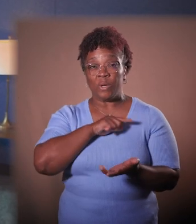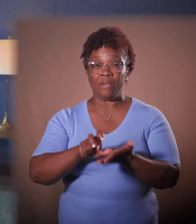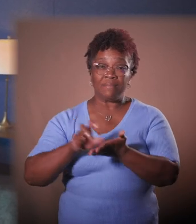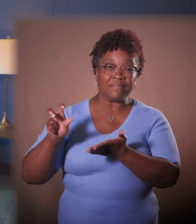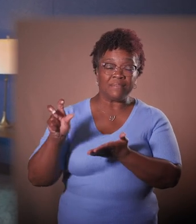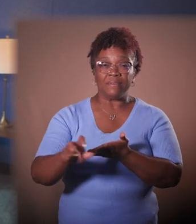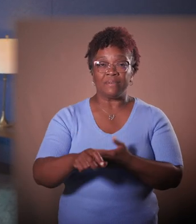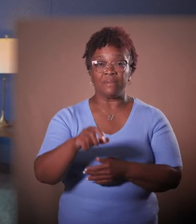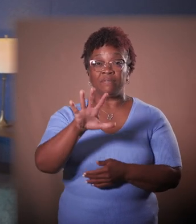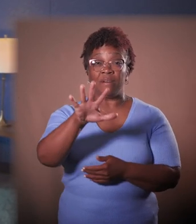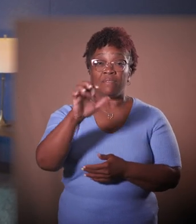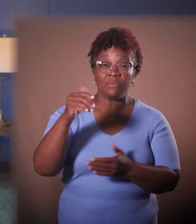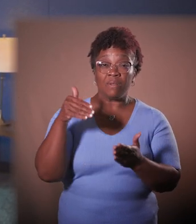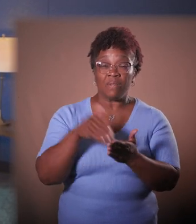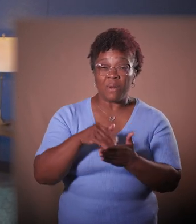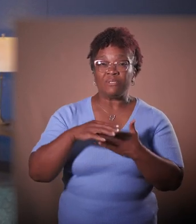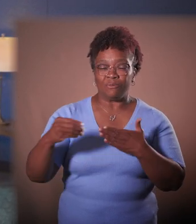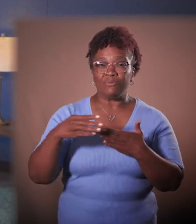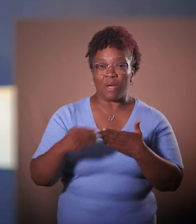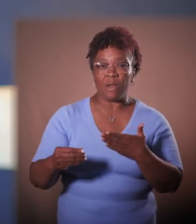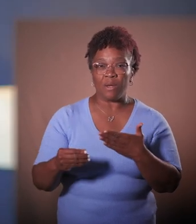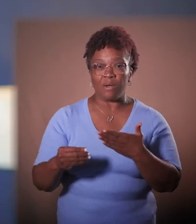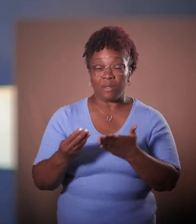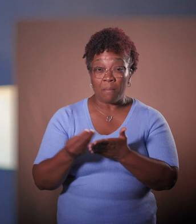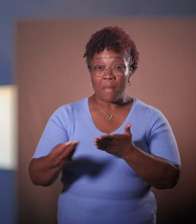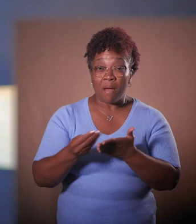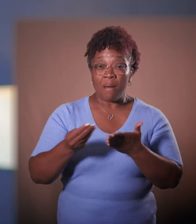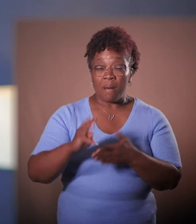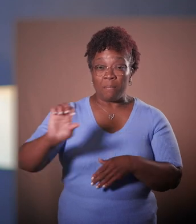more than half a billion dollars to Michigan based companies